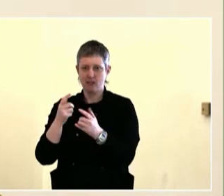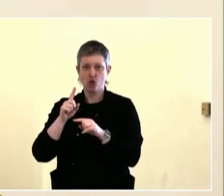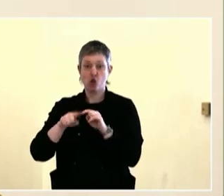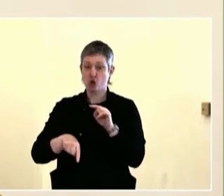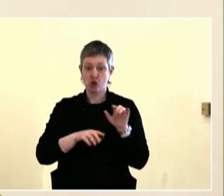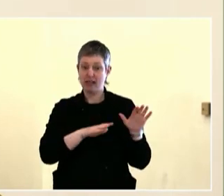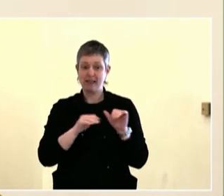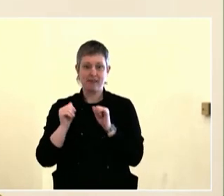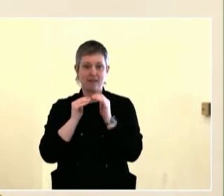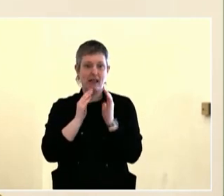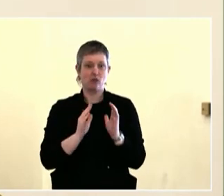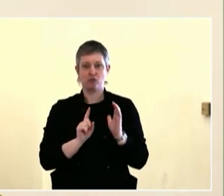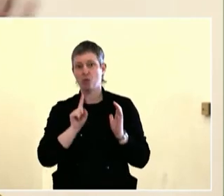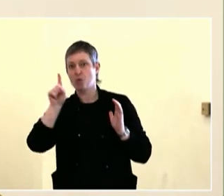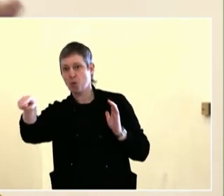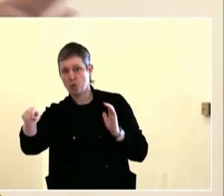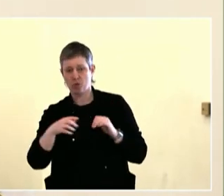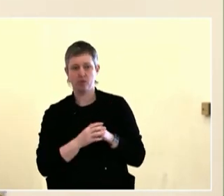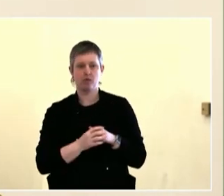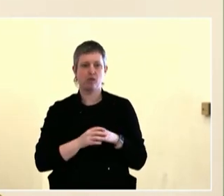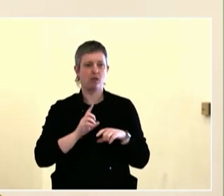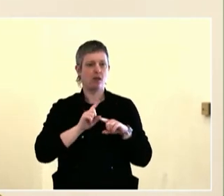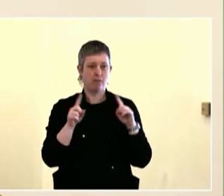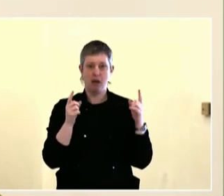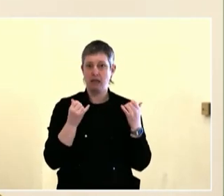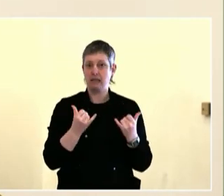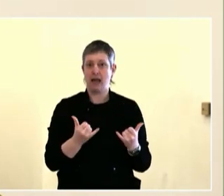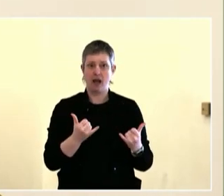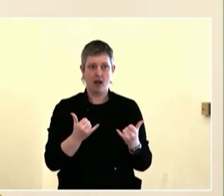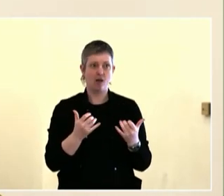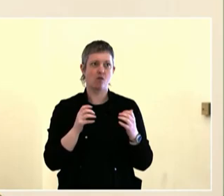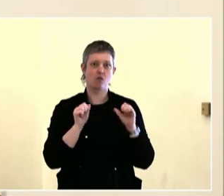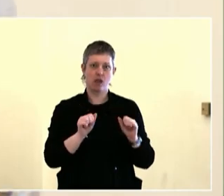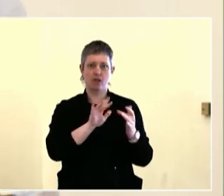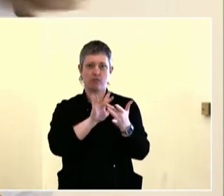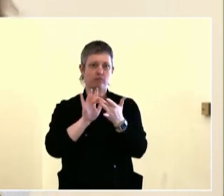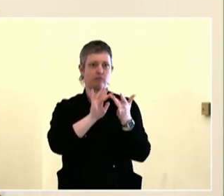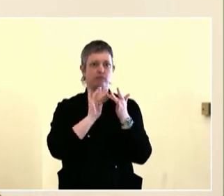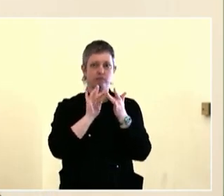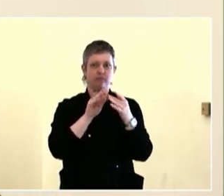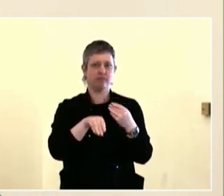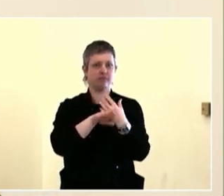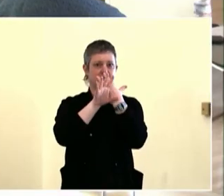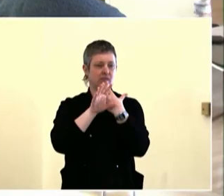create more silos. Awesome. Thank you.